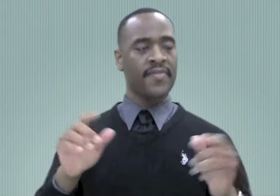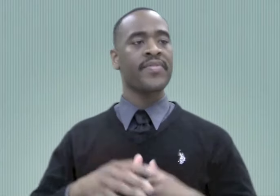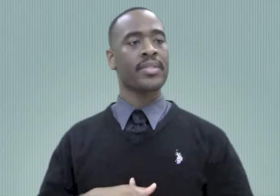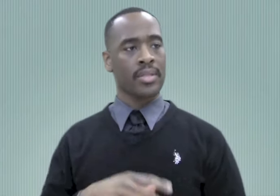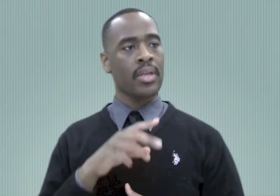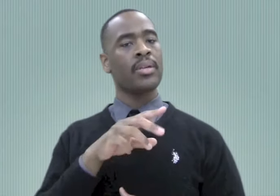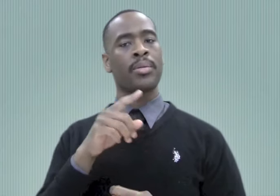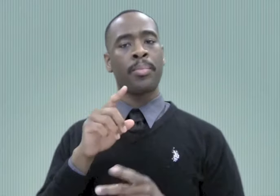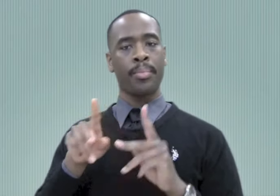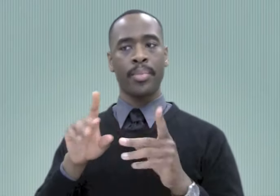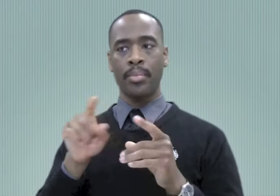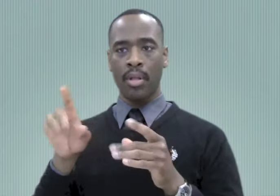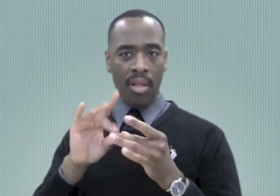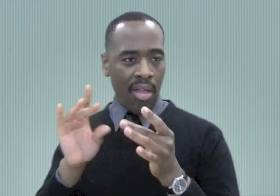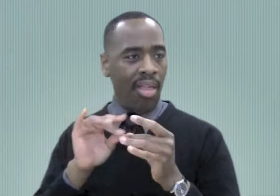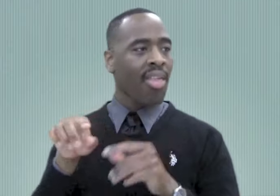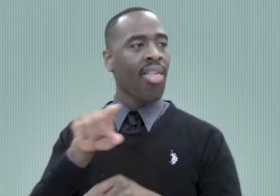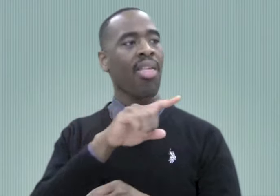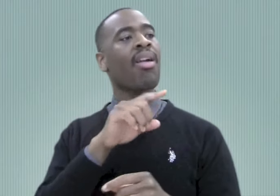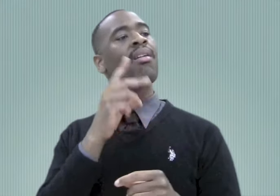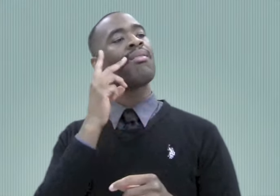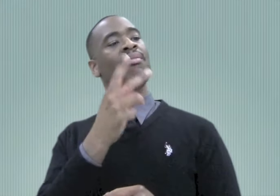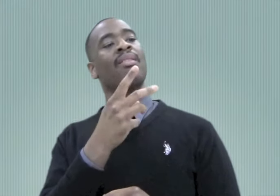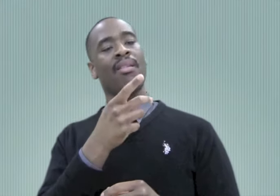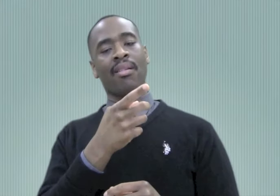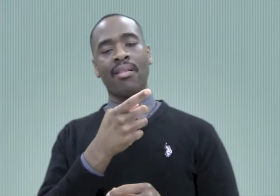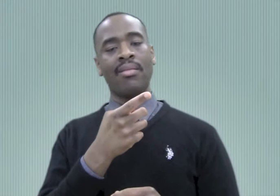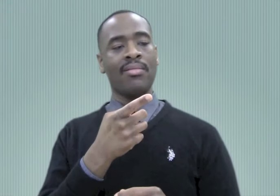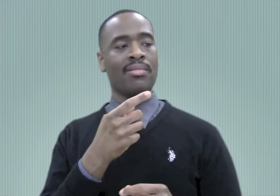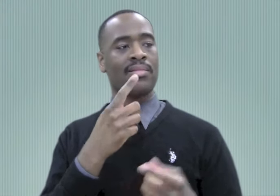The movements are different. There are outside comments about Black Deaf signing expressions. However, all of these